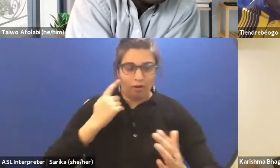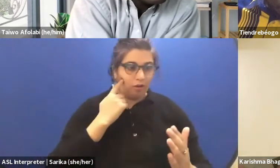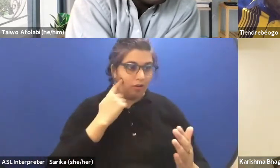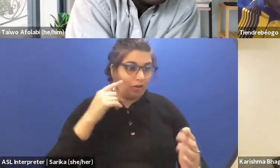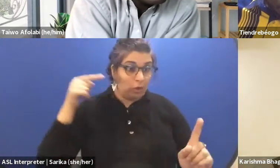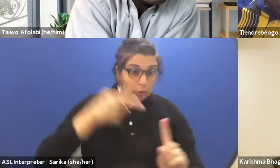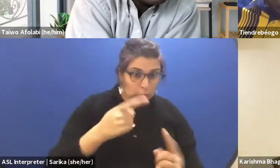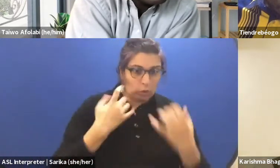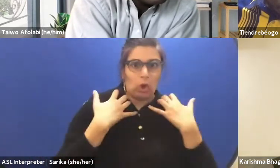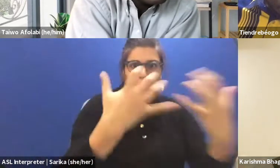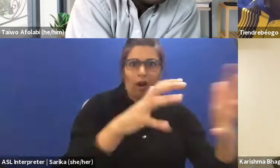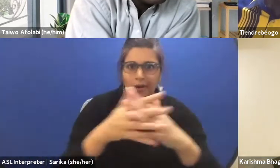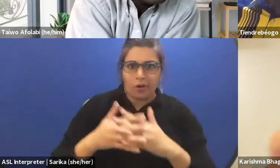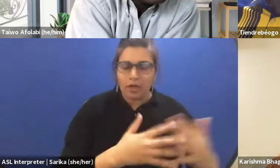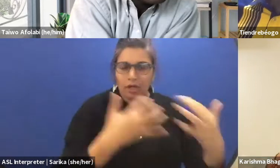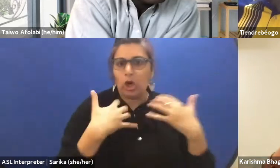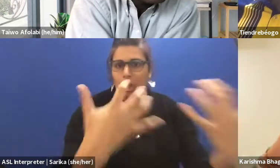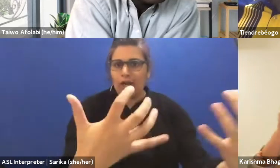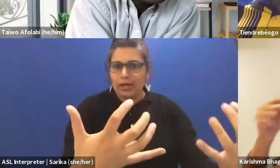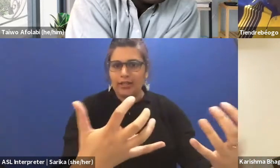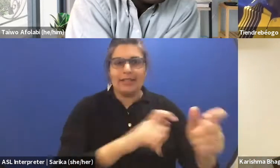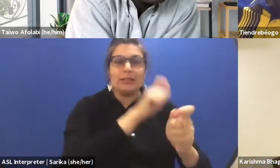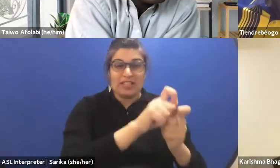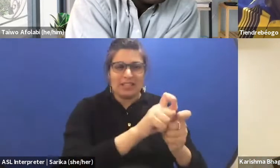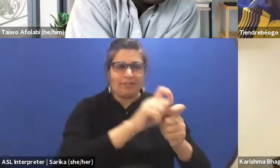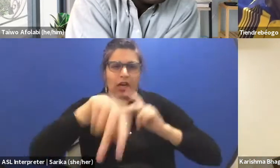within X, Y, and Z context? That to me is the dramaturgy of producing.